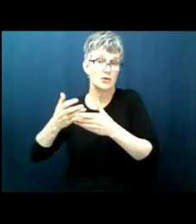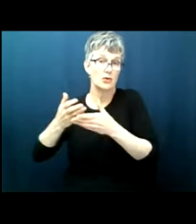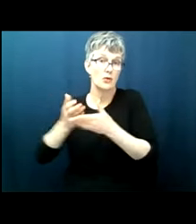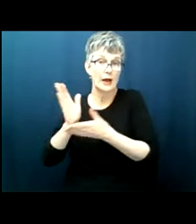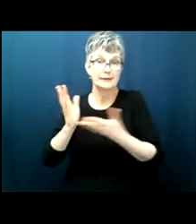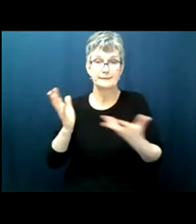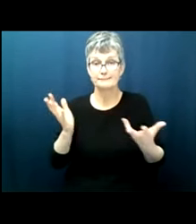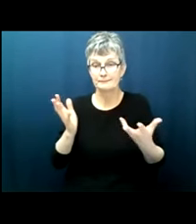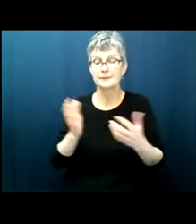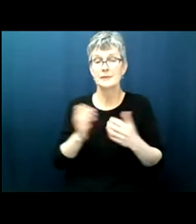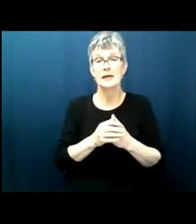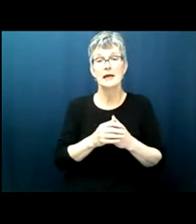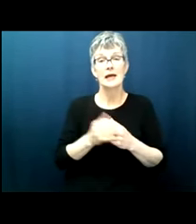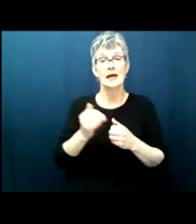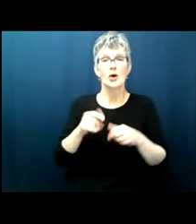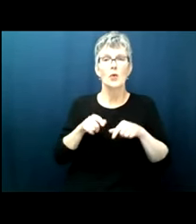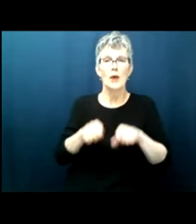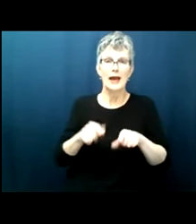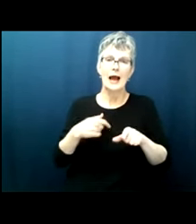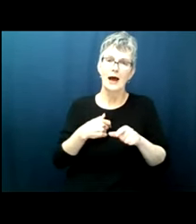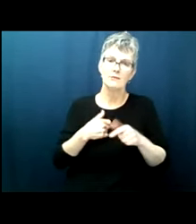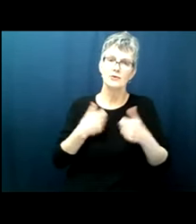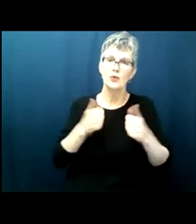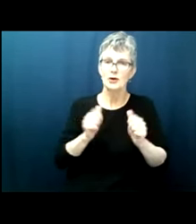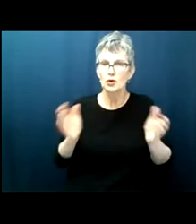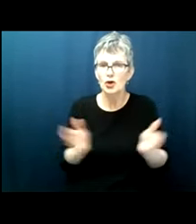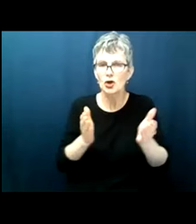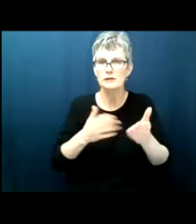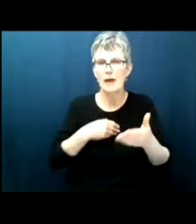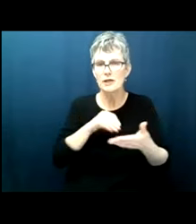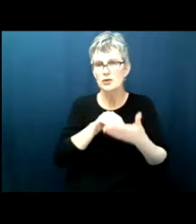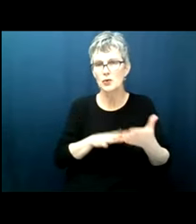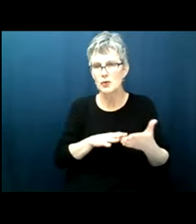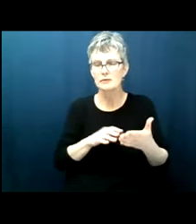i'm trying to give them a pep talk this year that the one thing we know from studying history